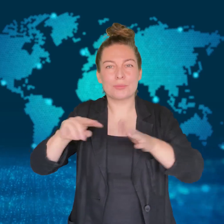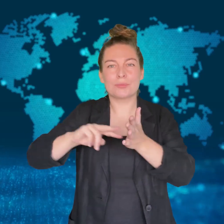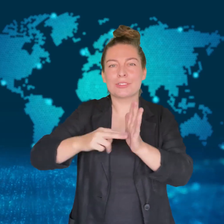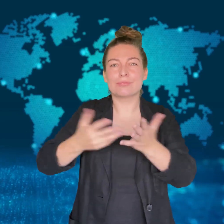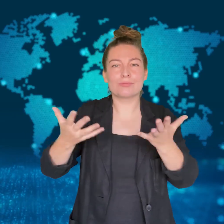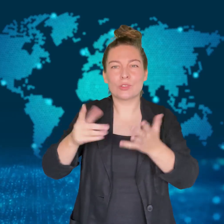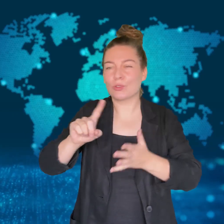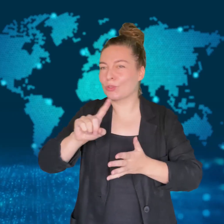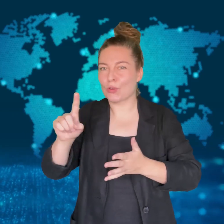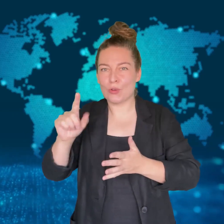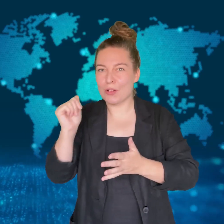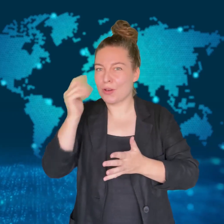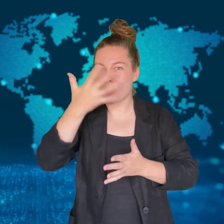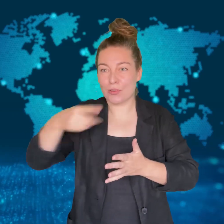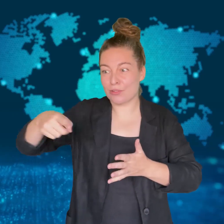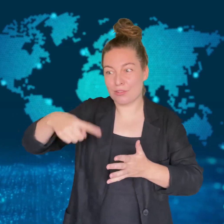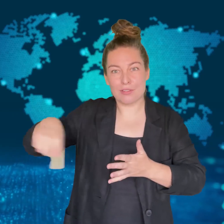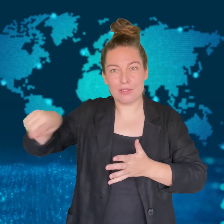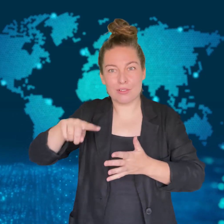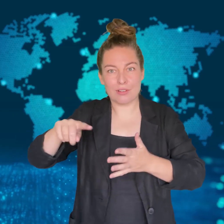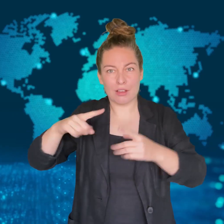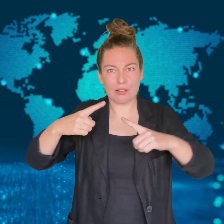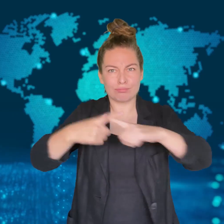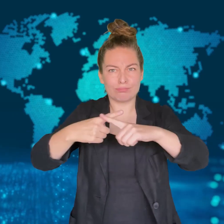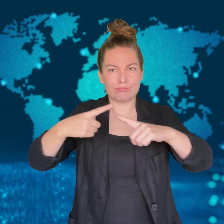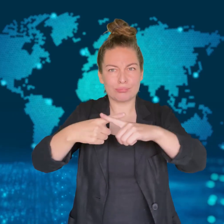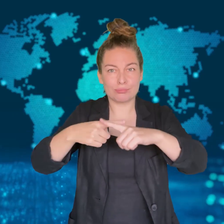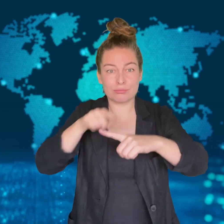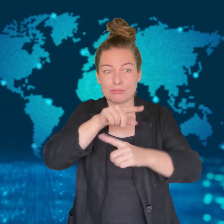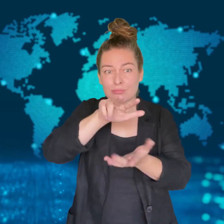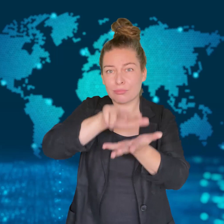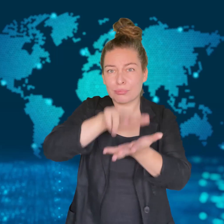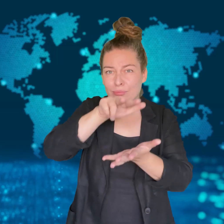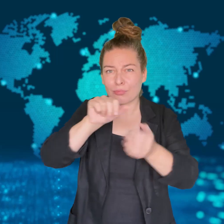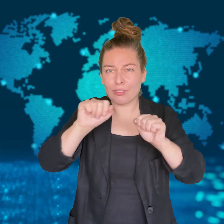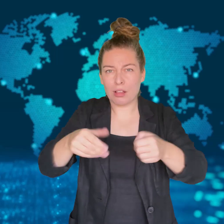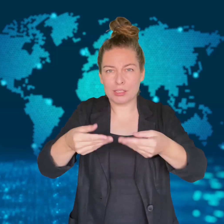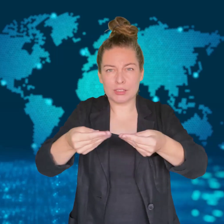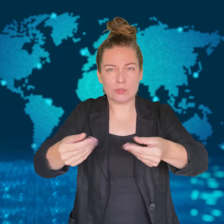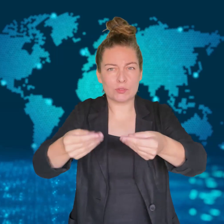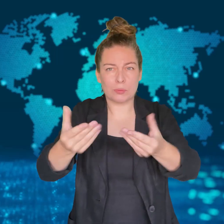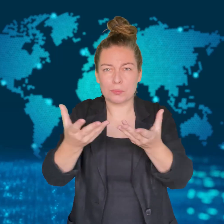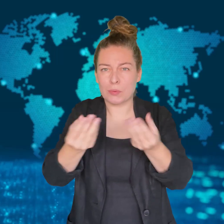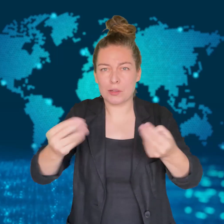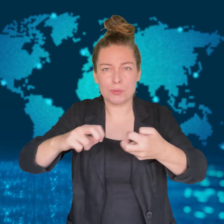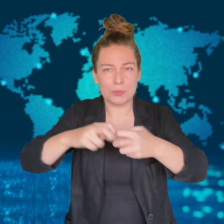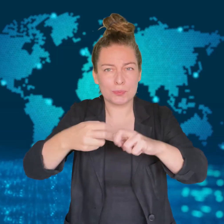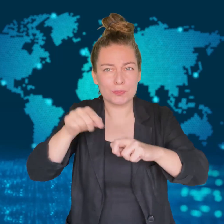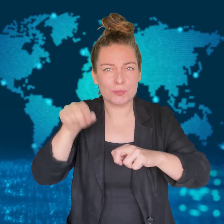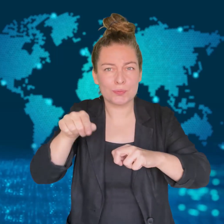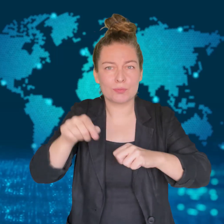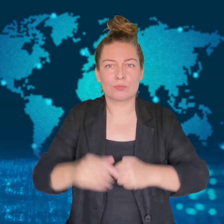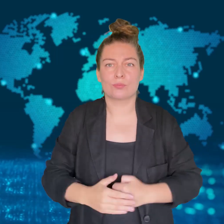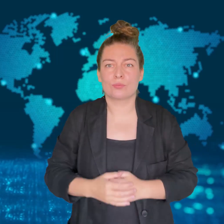between Indigenous and non- Indigenous Australians.